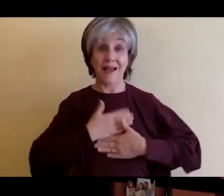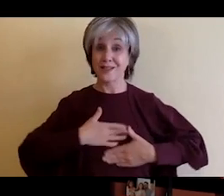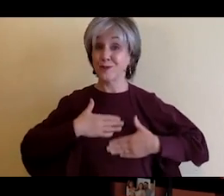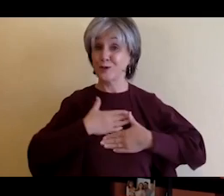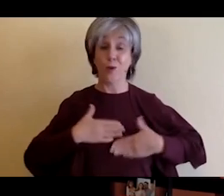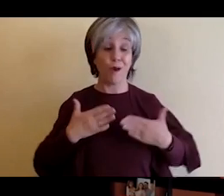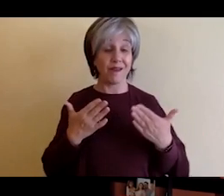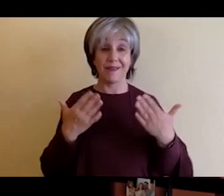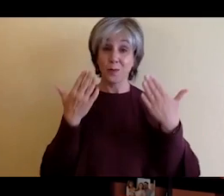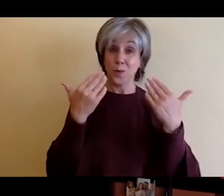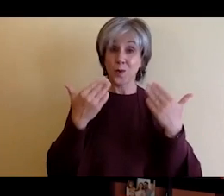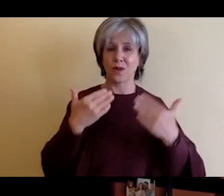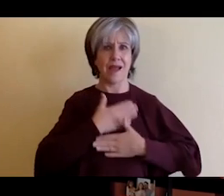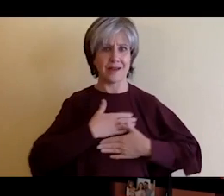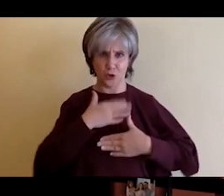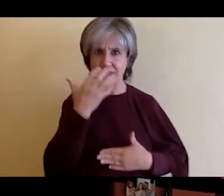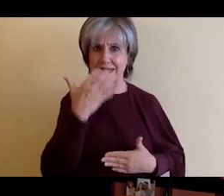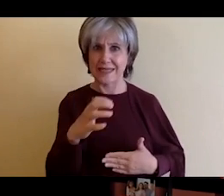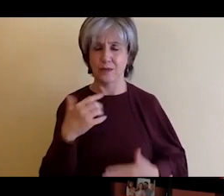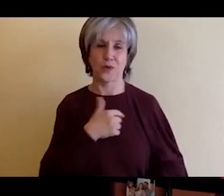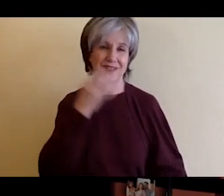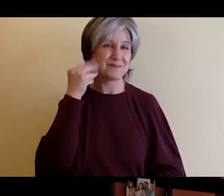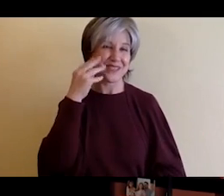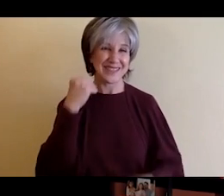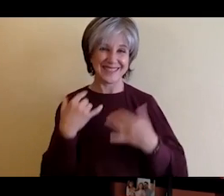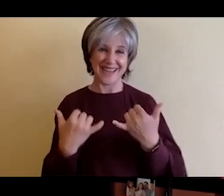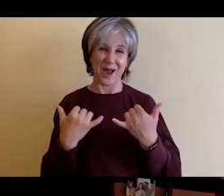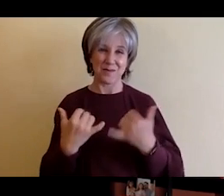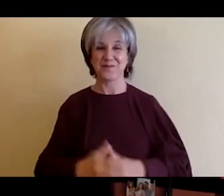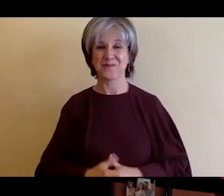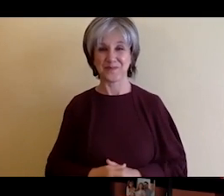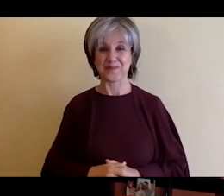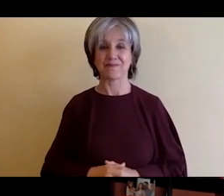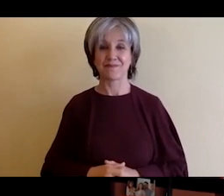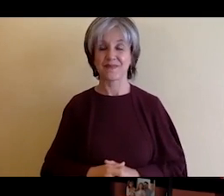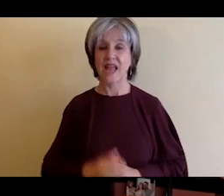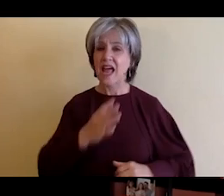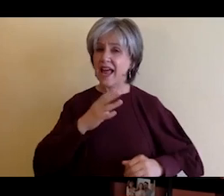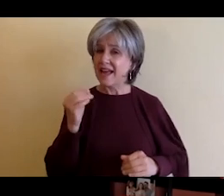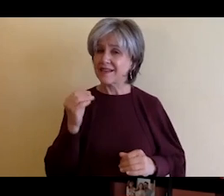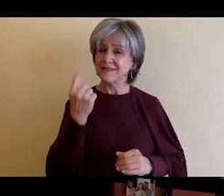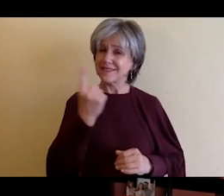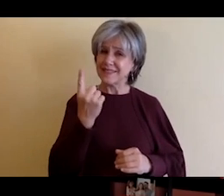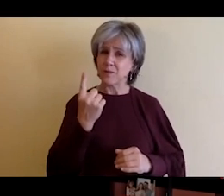um I think that another thing that we do enjoy that maybe people don't know much about, I think my family